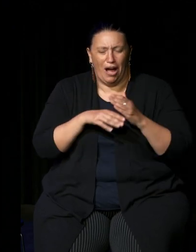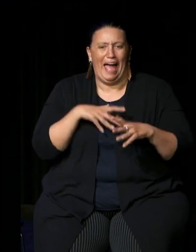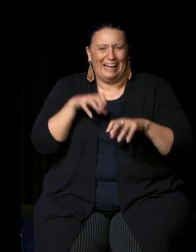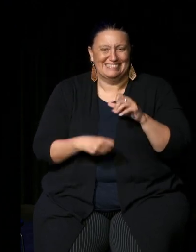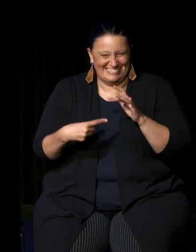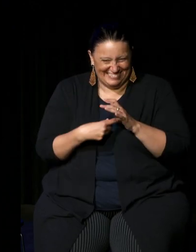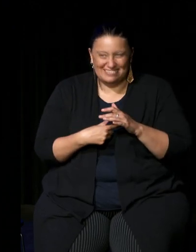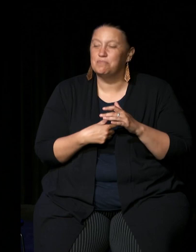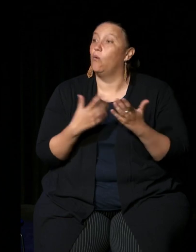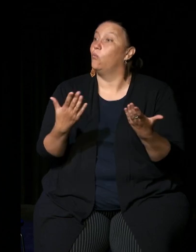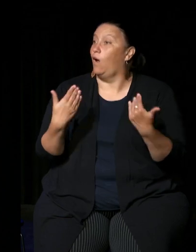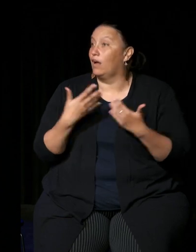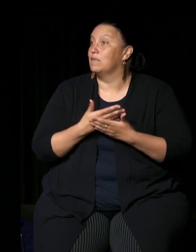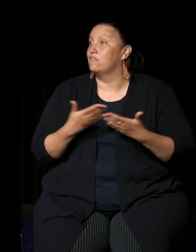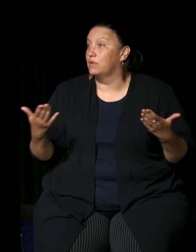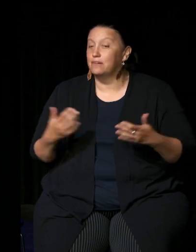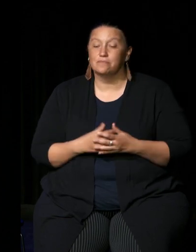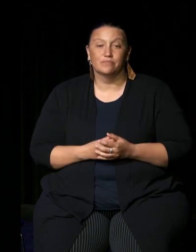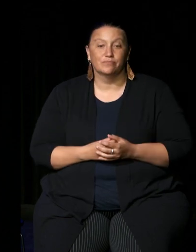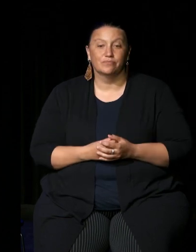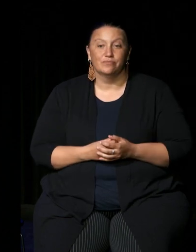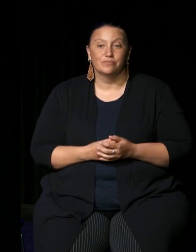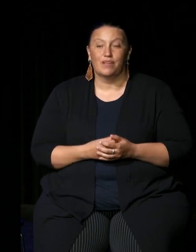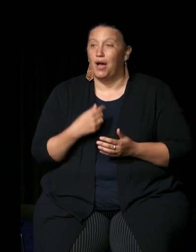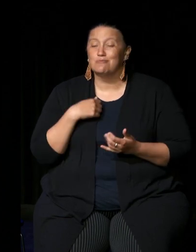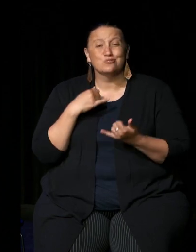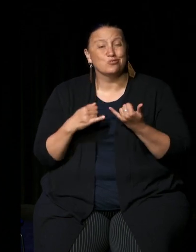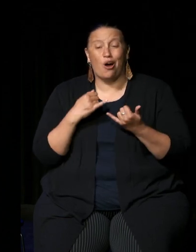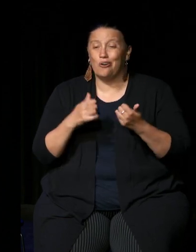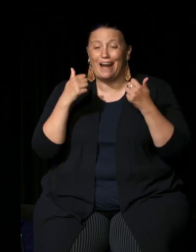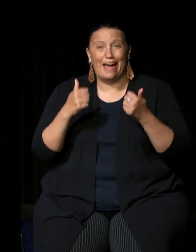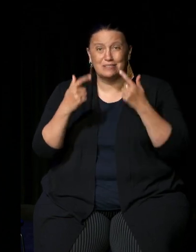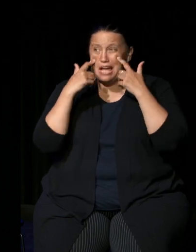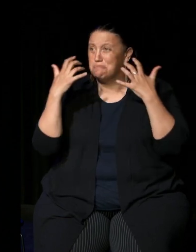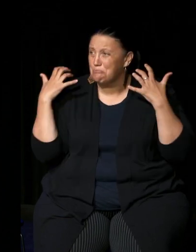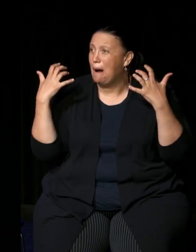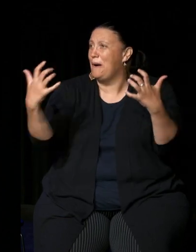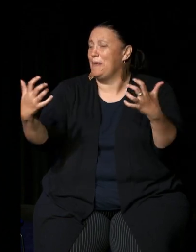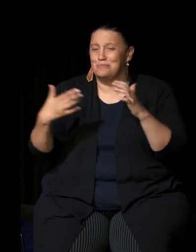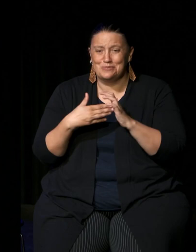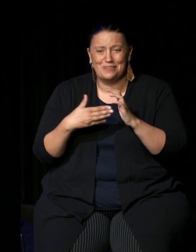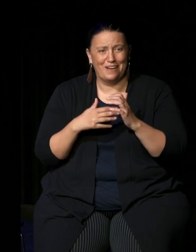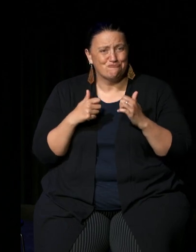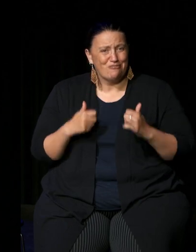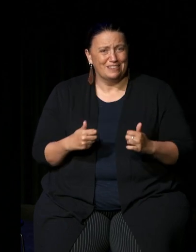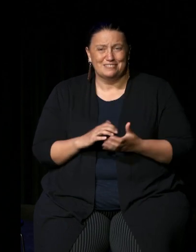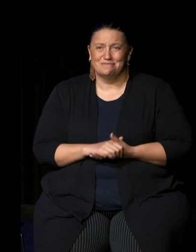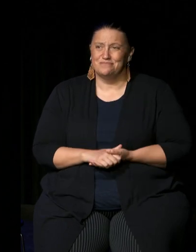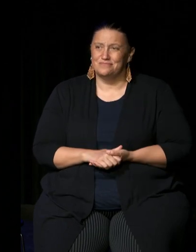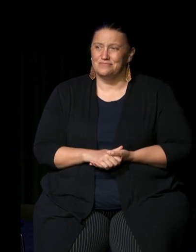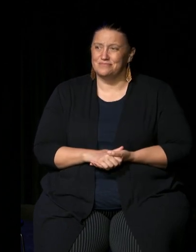um look welcome I'm so glad to see a good turnout here today and I stopped to get all